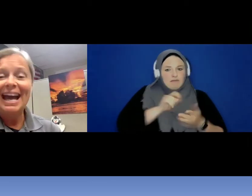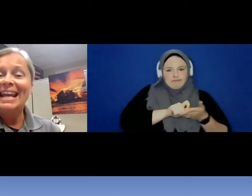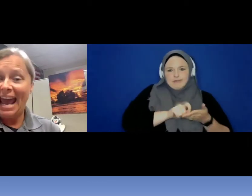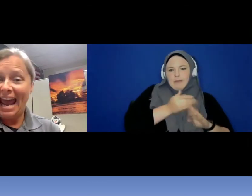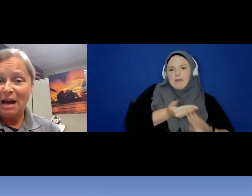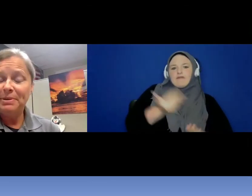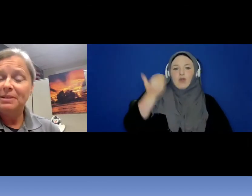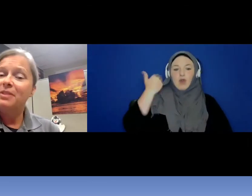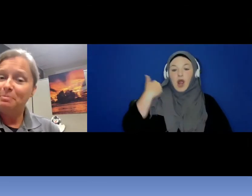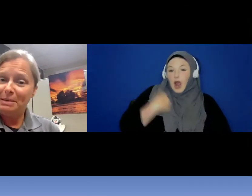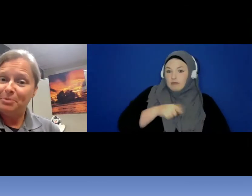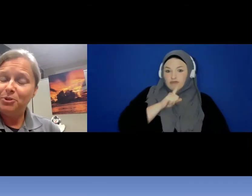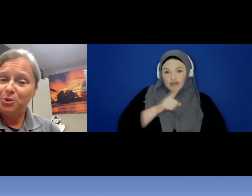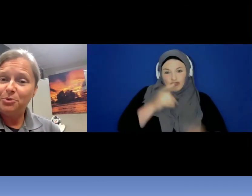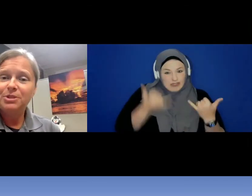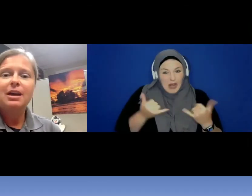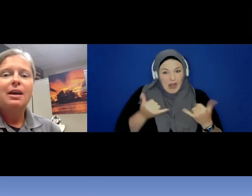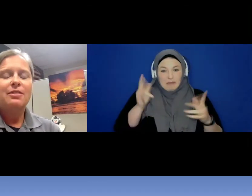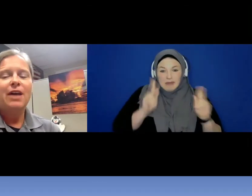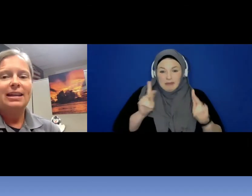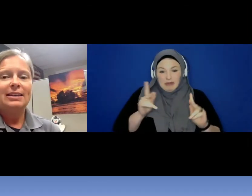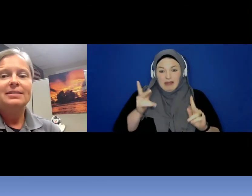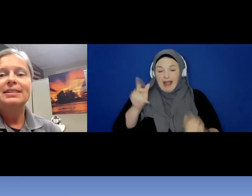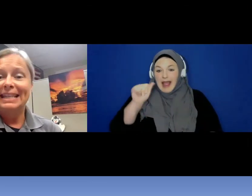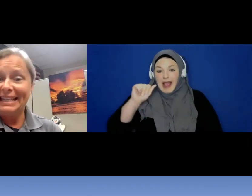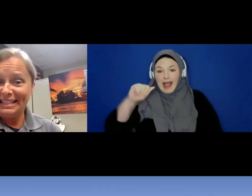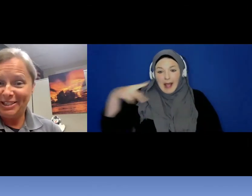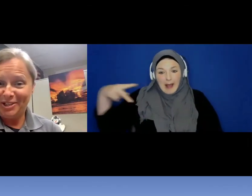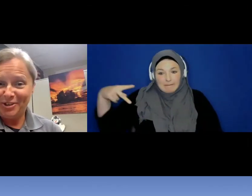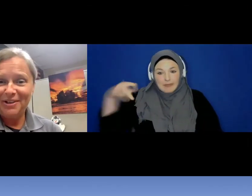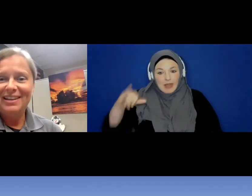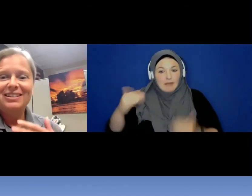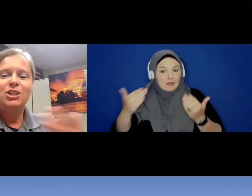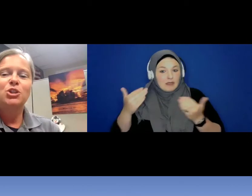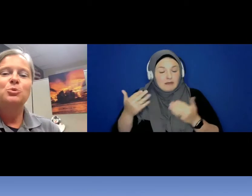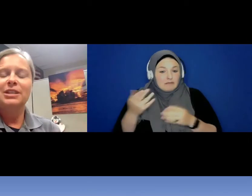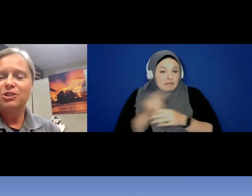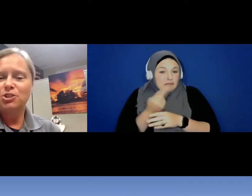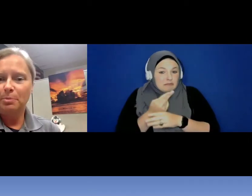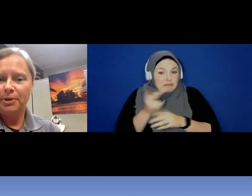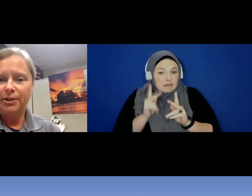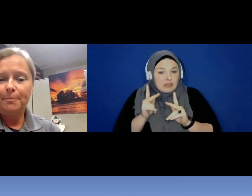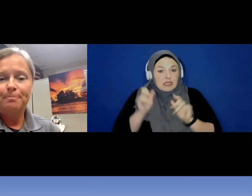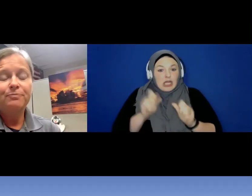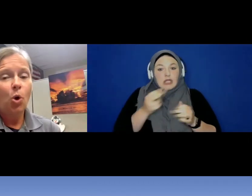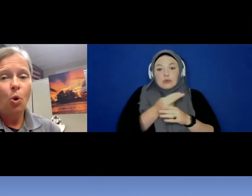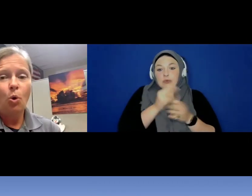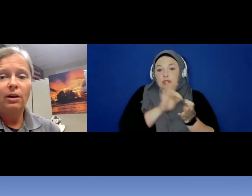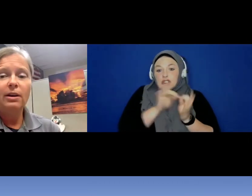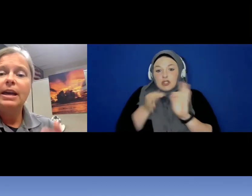an app that people use that is easier to use an interpreter or